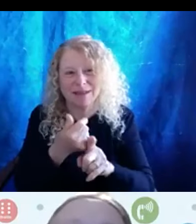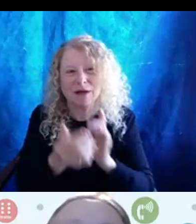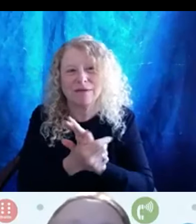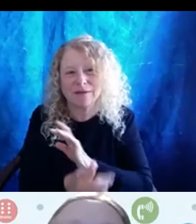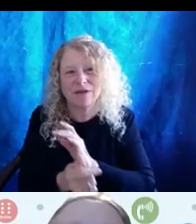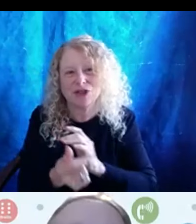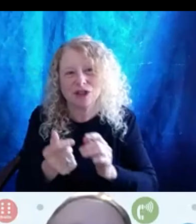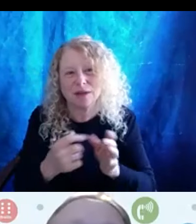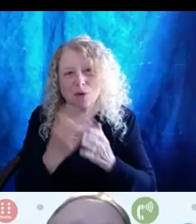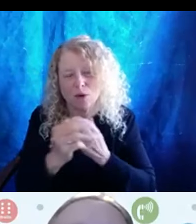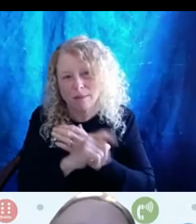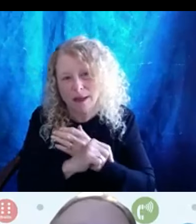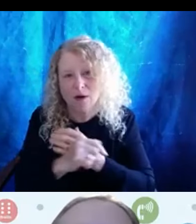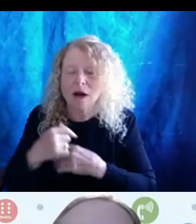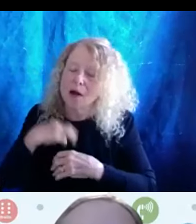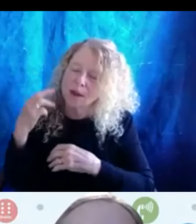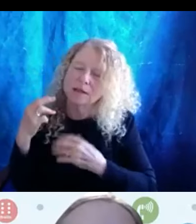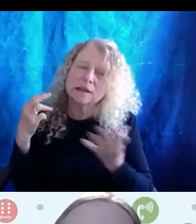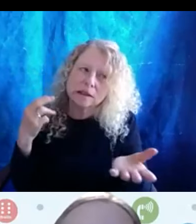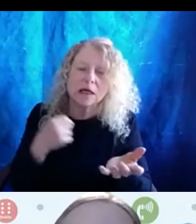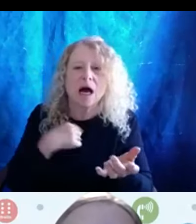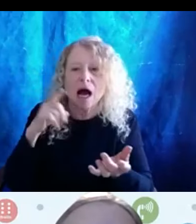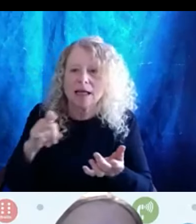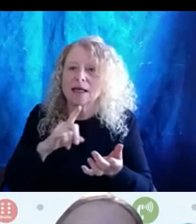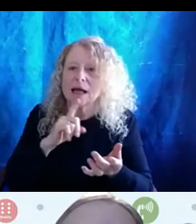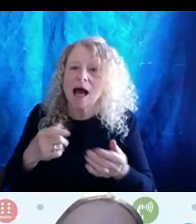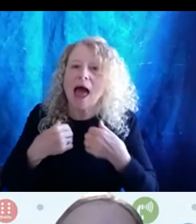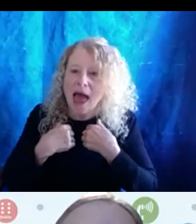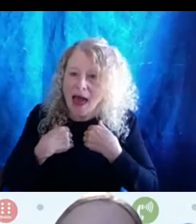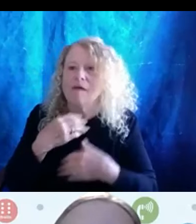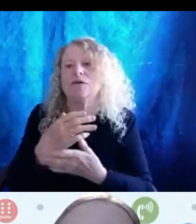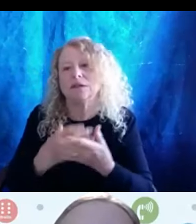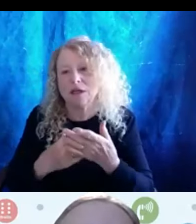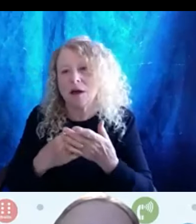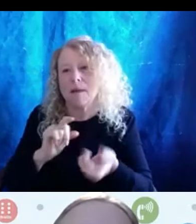I had realized okay, I need to actually start having some accommodations because otherwise,